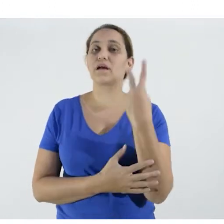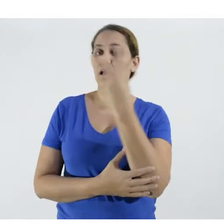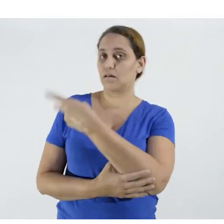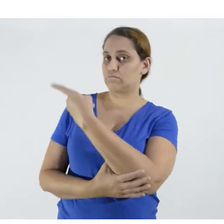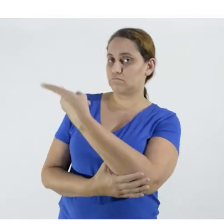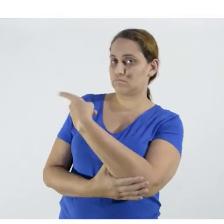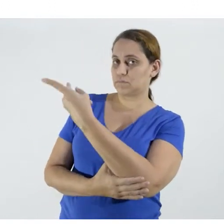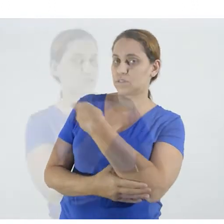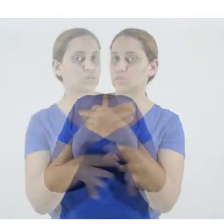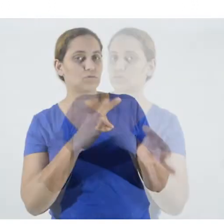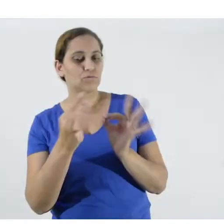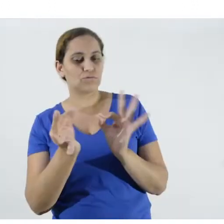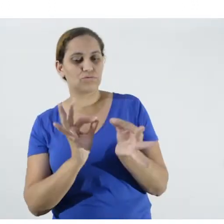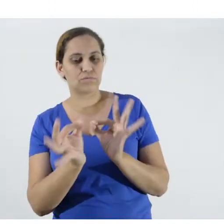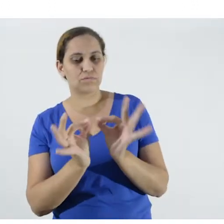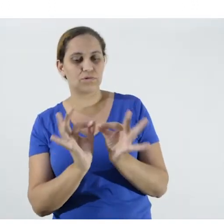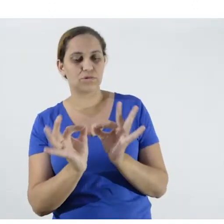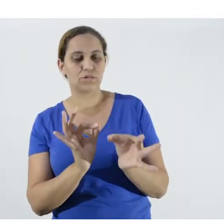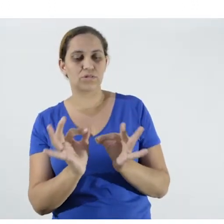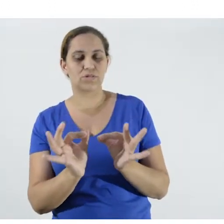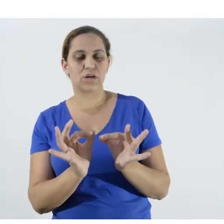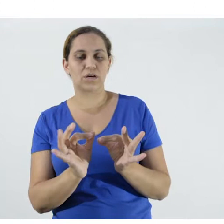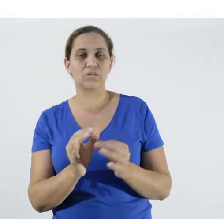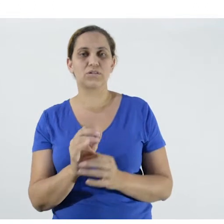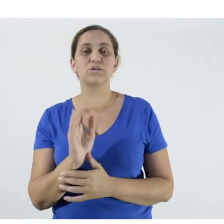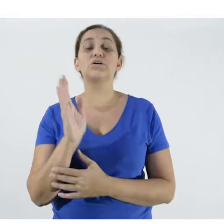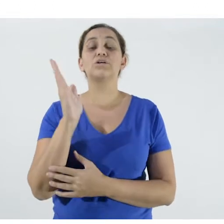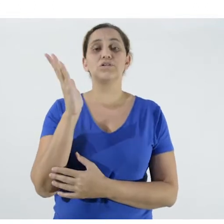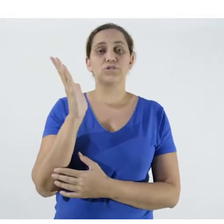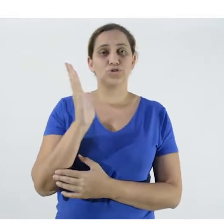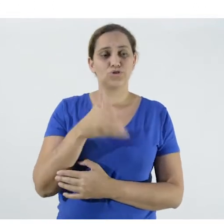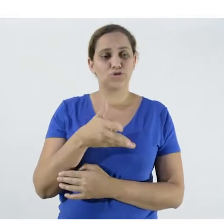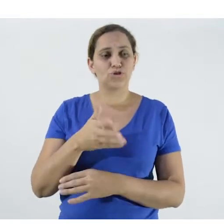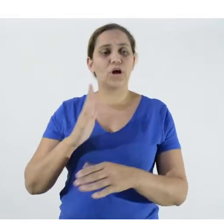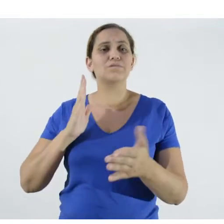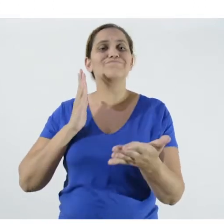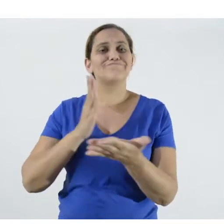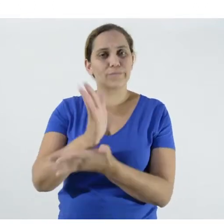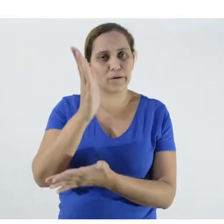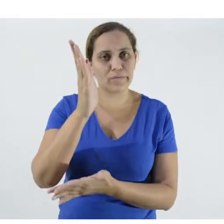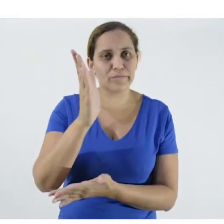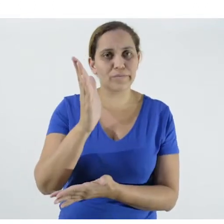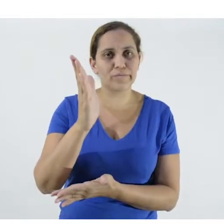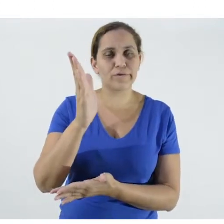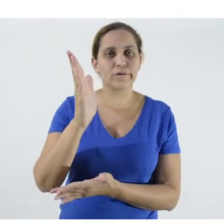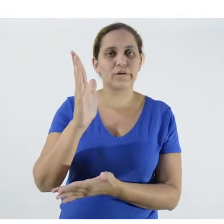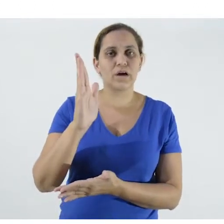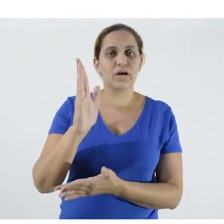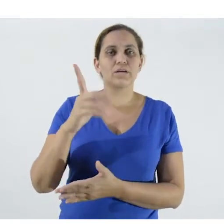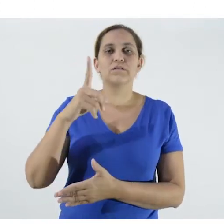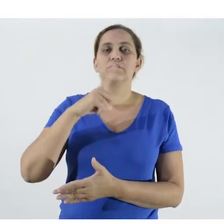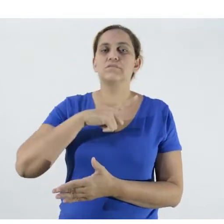These two projects were approved by the Commissions [for Culture and Extension at FMVZ-USP].